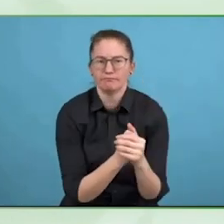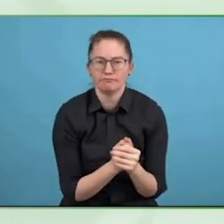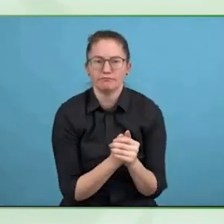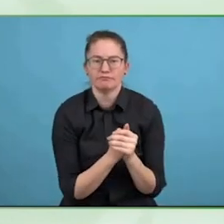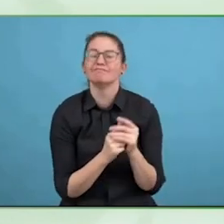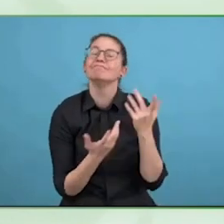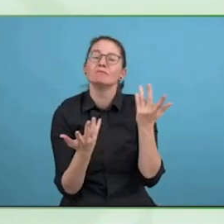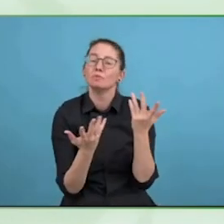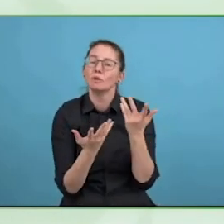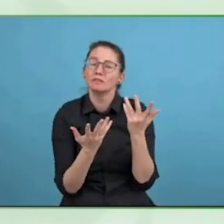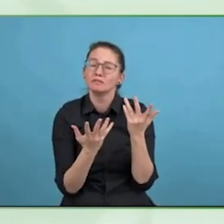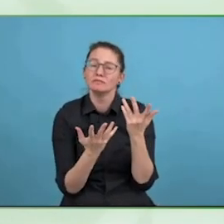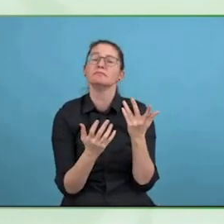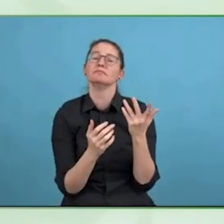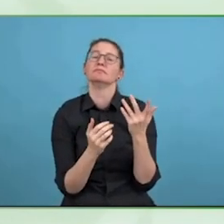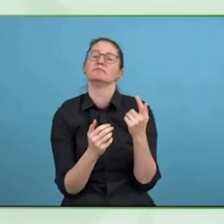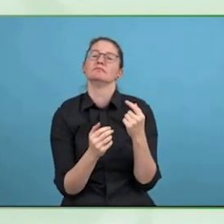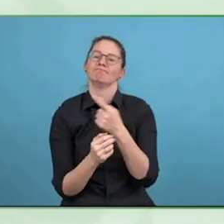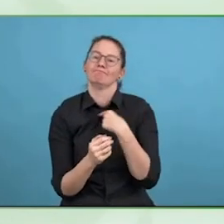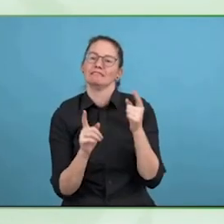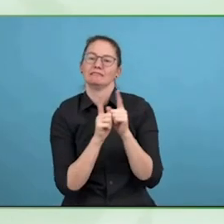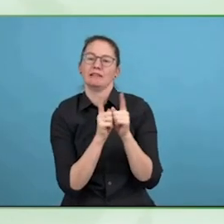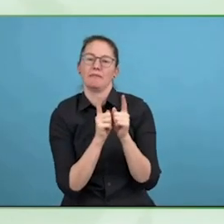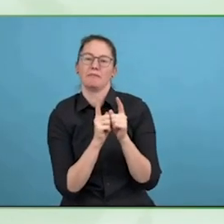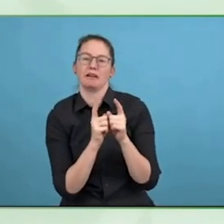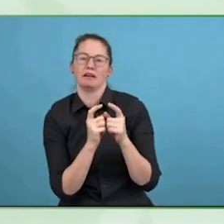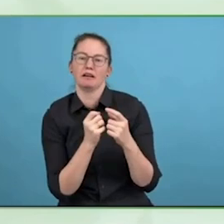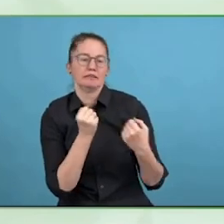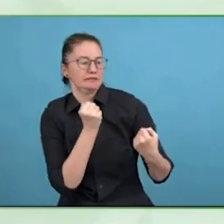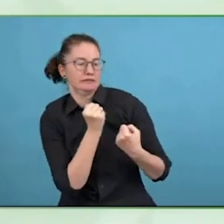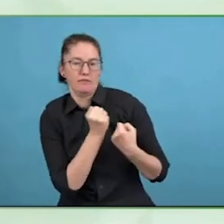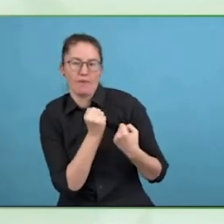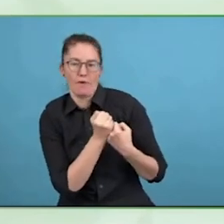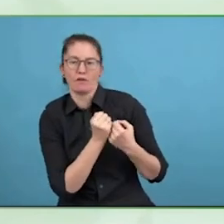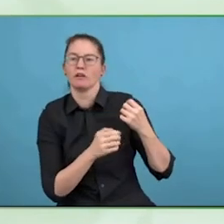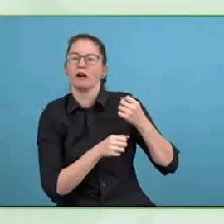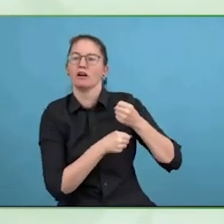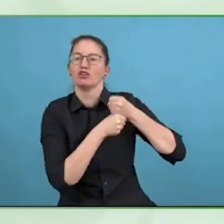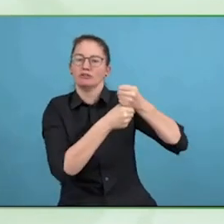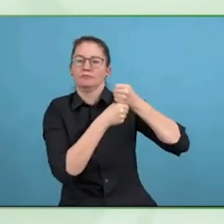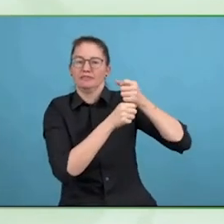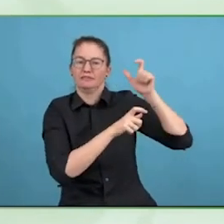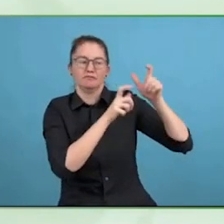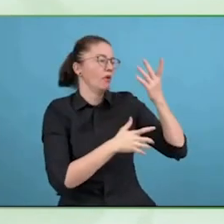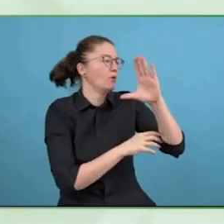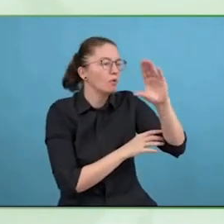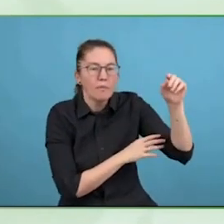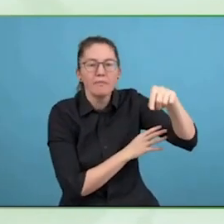I want to come back to maybe to dive deeper, we do not pretend for